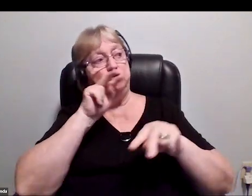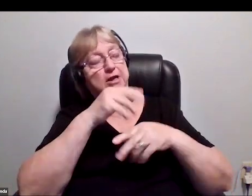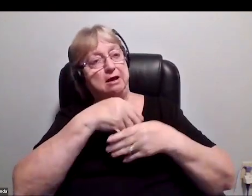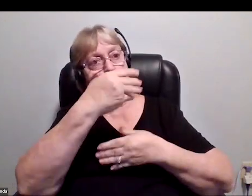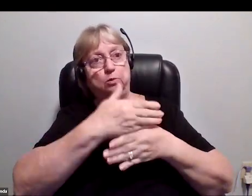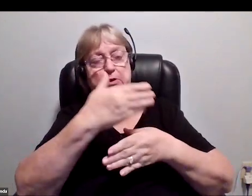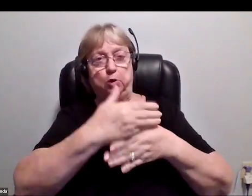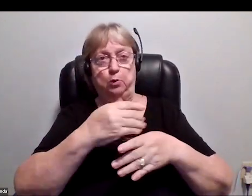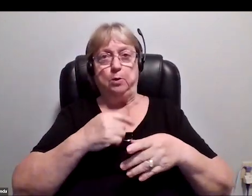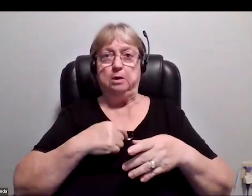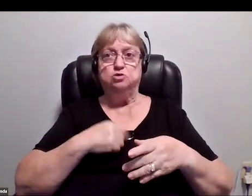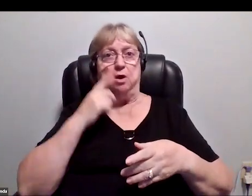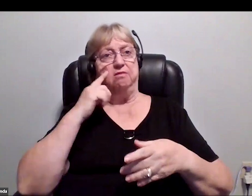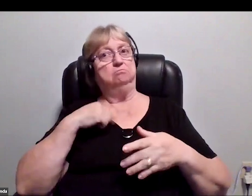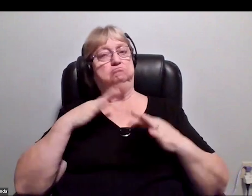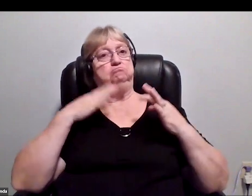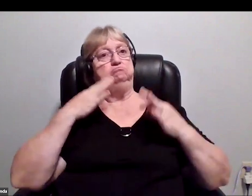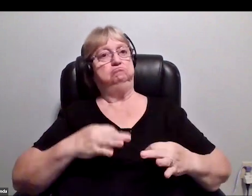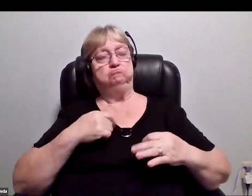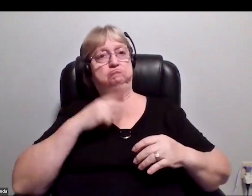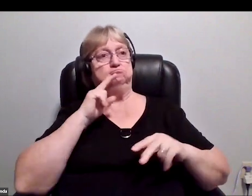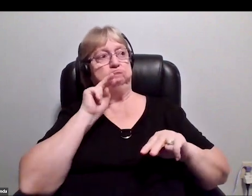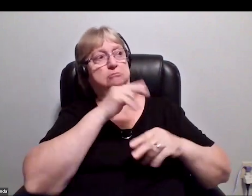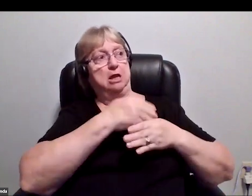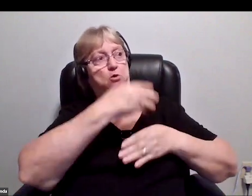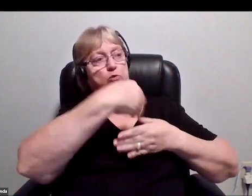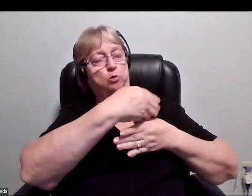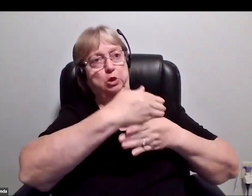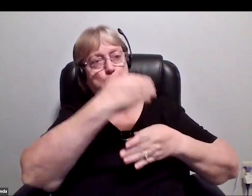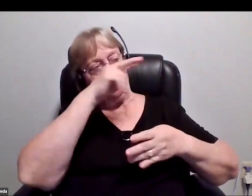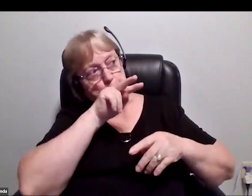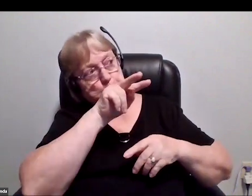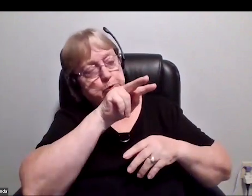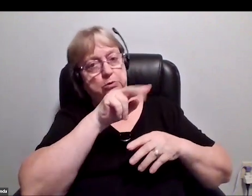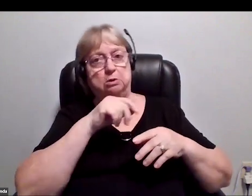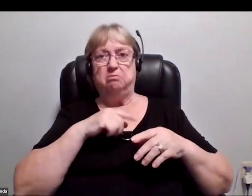but I still wasn't very good at it. I think with these new sort of democratized access spaceflight,